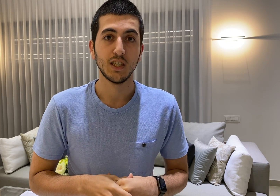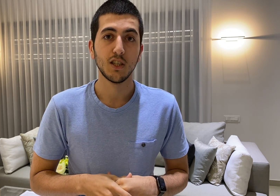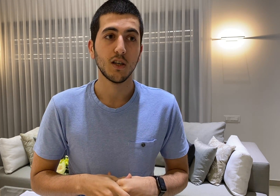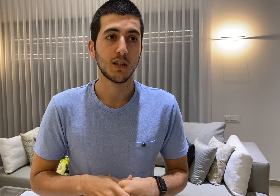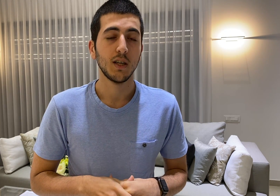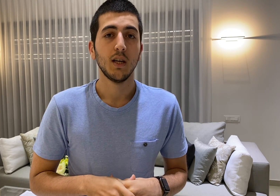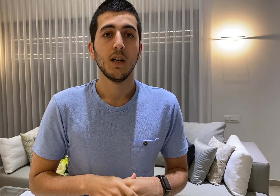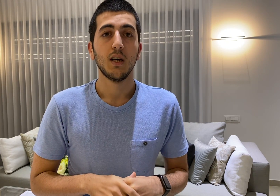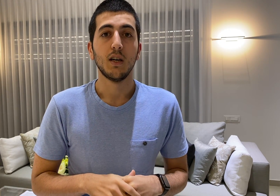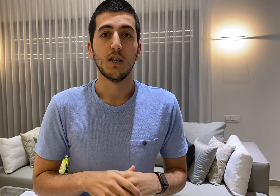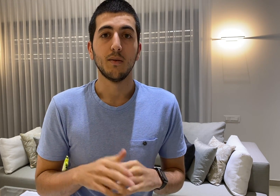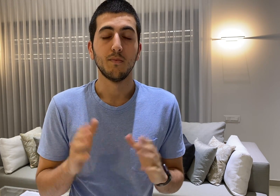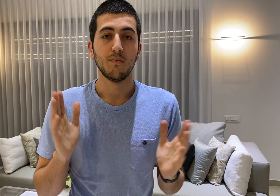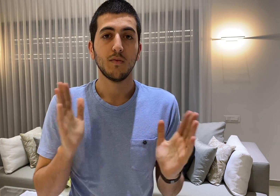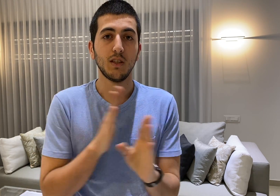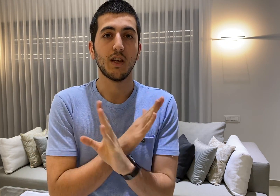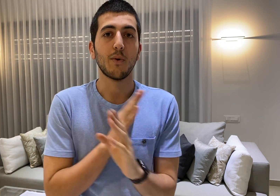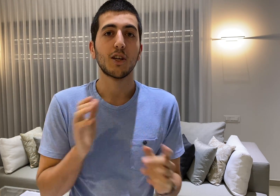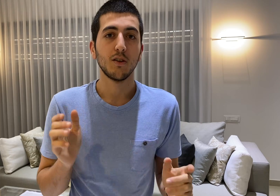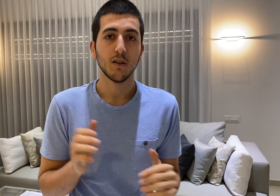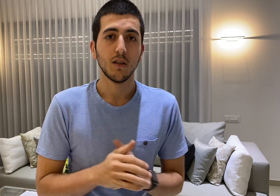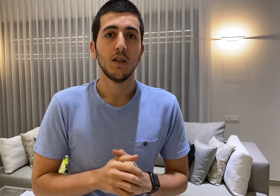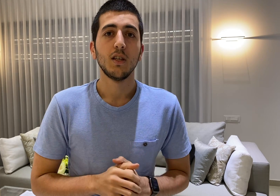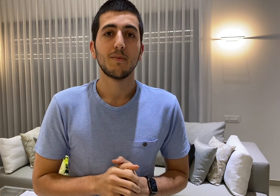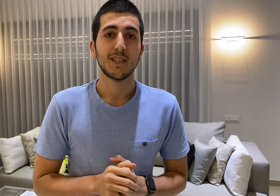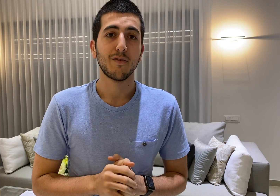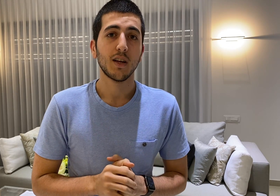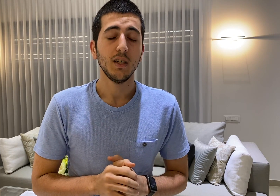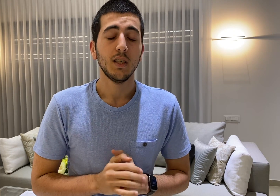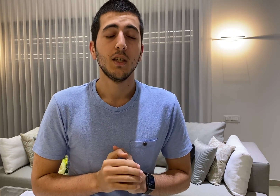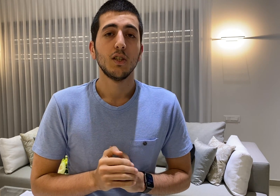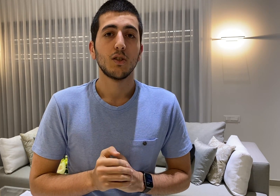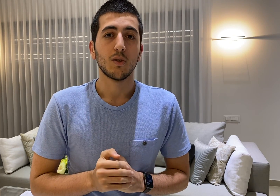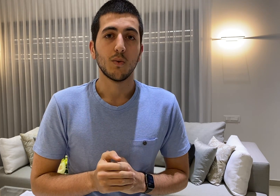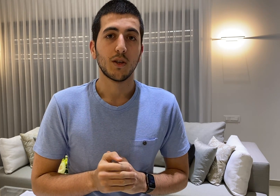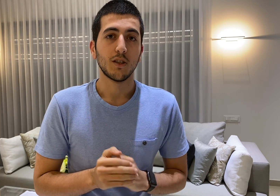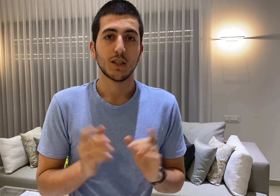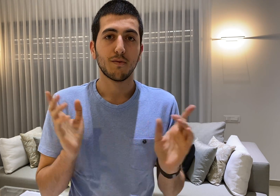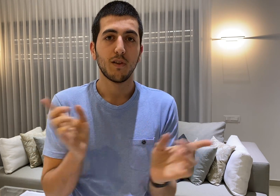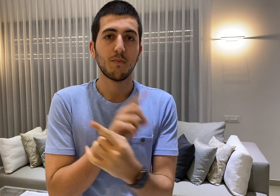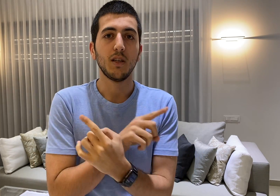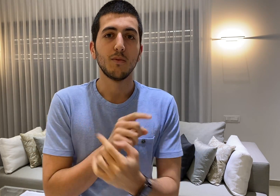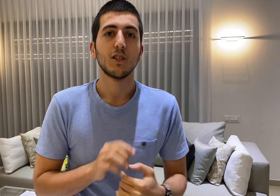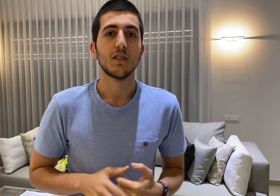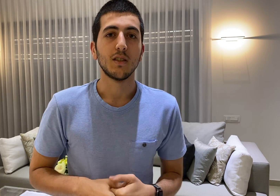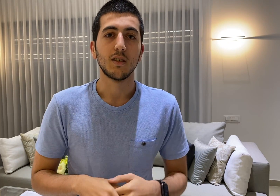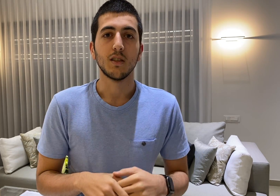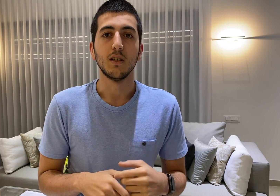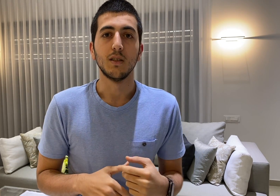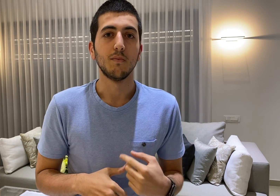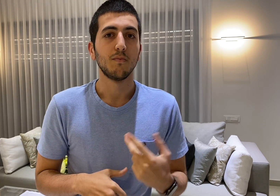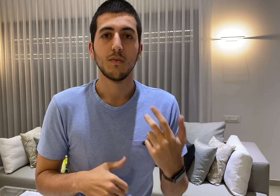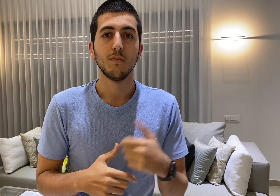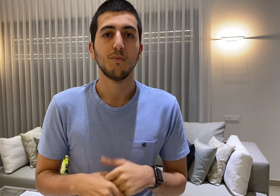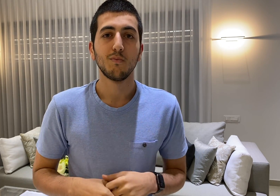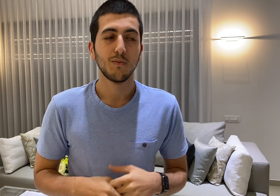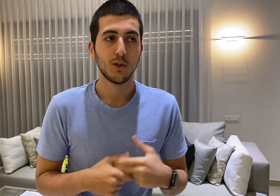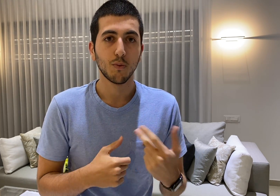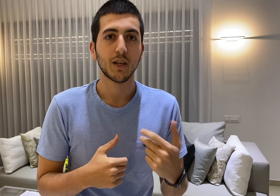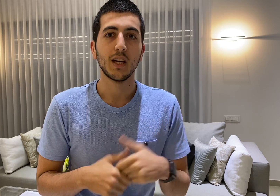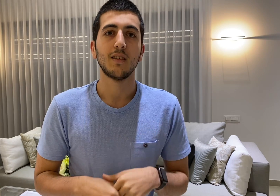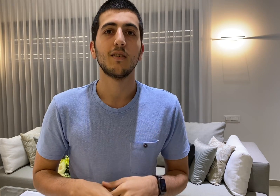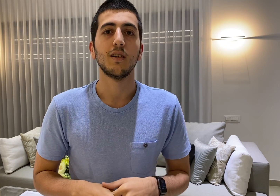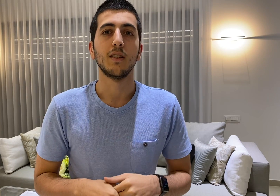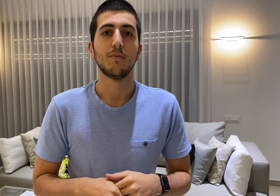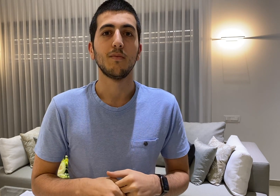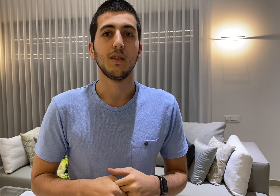not directional specifically so we can just flip the images and duplicate (double) the